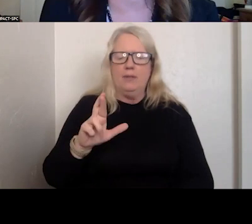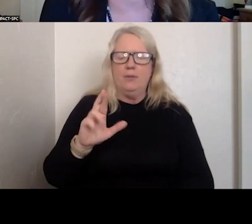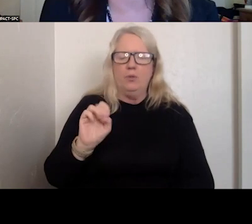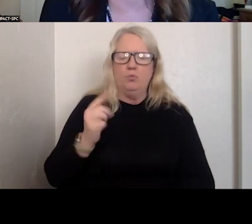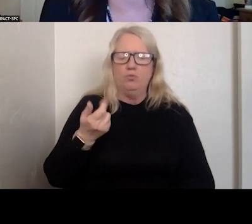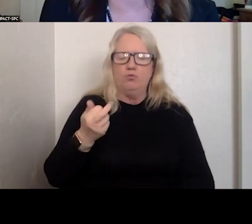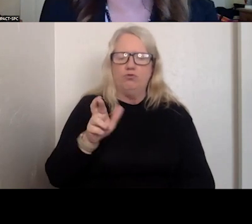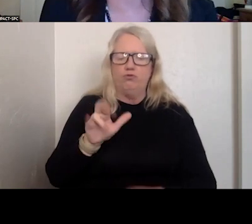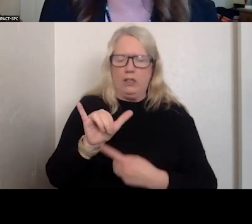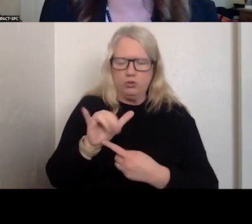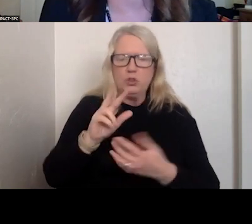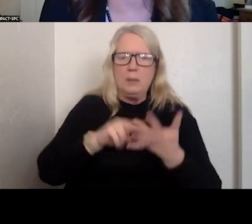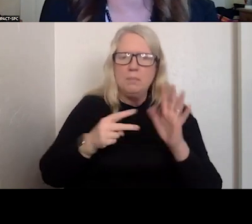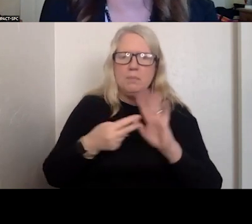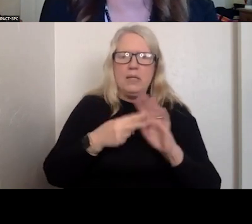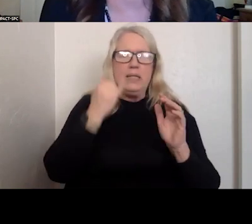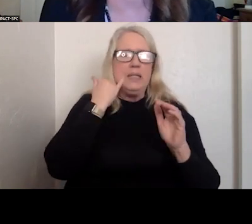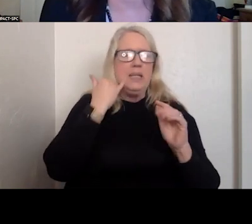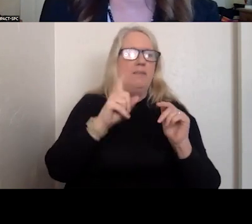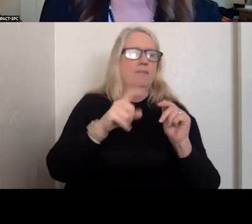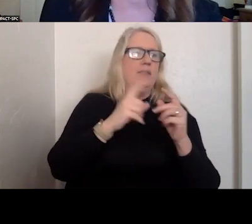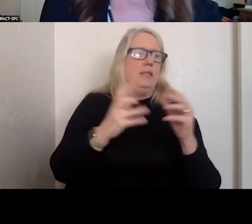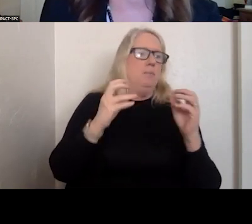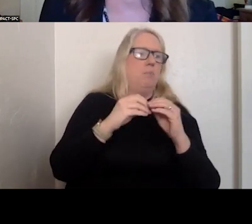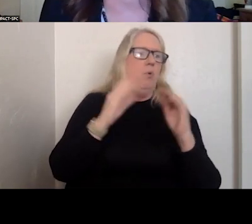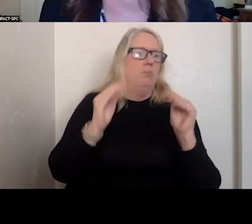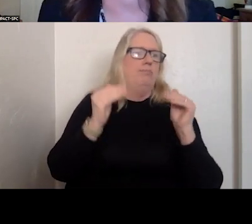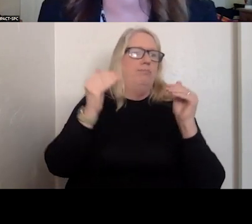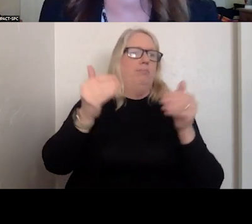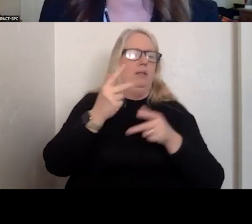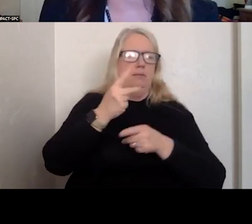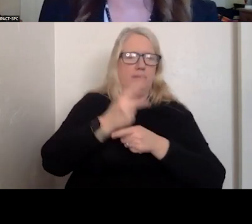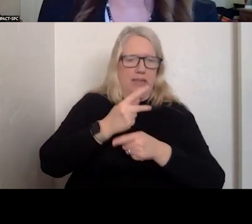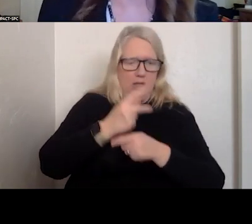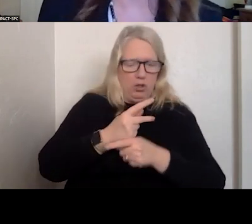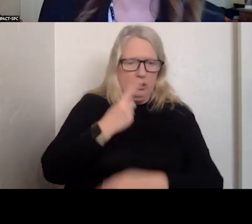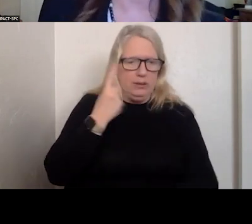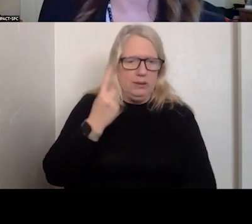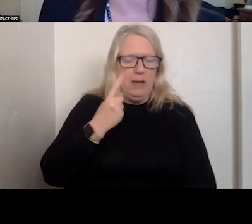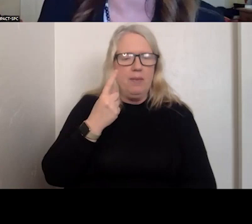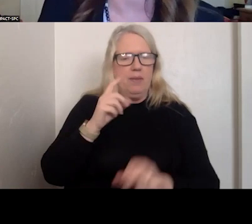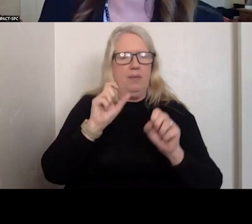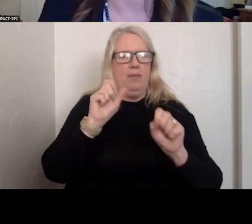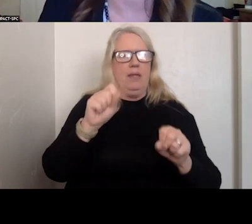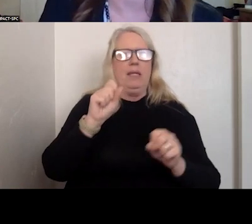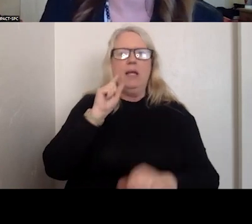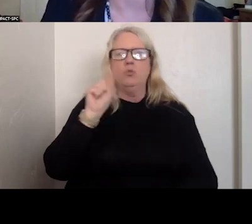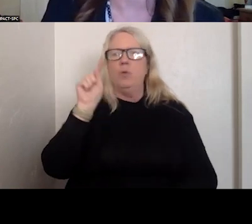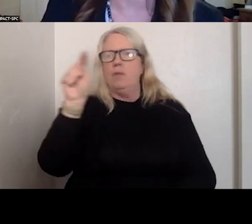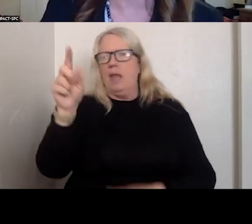THOSE WHO NEED A HIGHER LEVEL OF CARE TO THE FACILITY THAT HAS THE MOST BEDS.